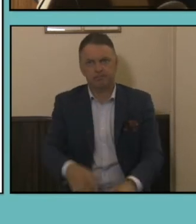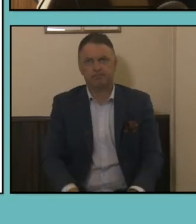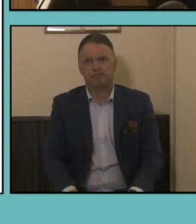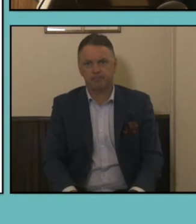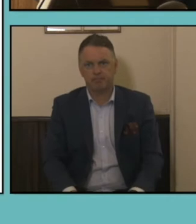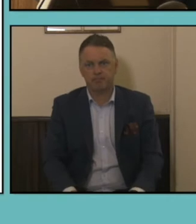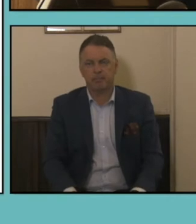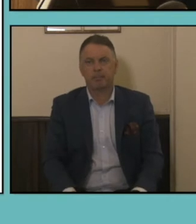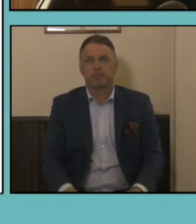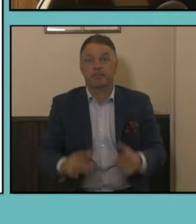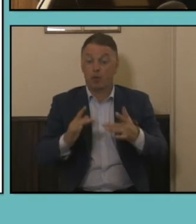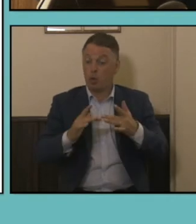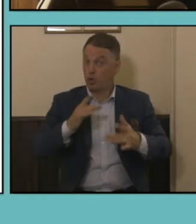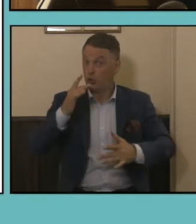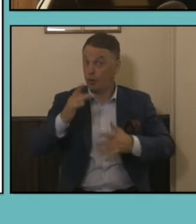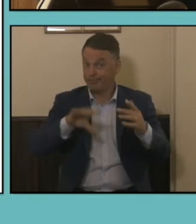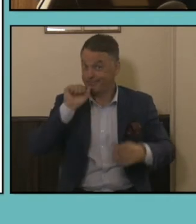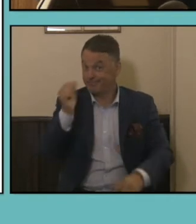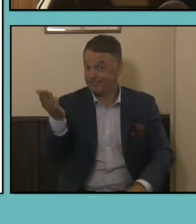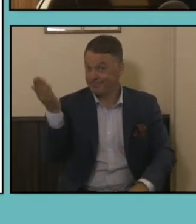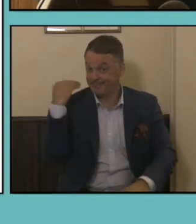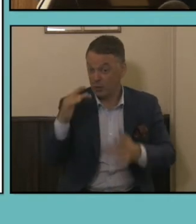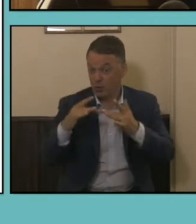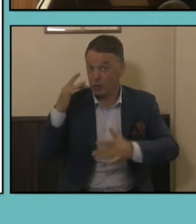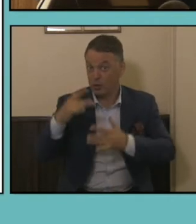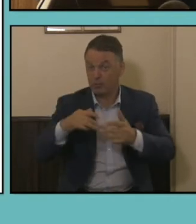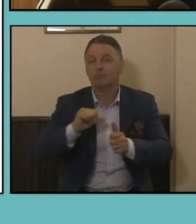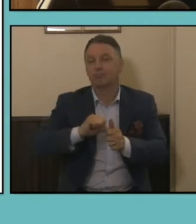of the online form has seen some significant quality improvements due to